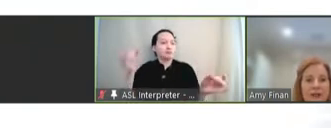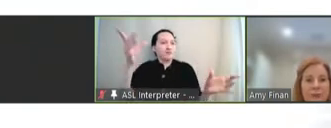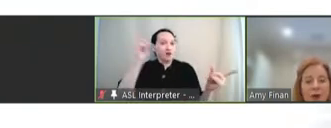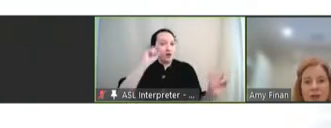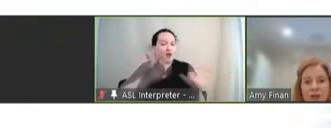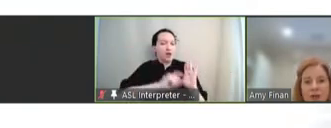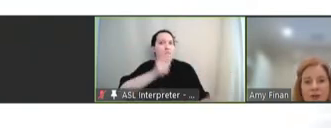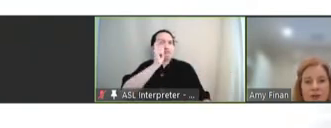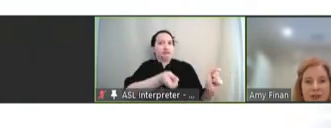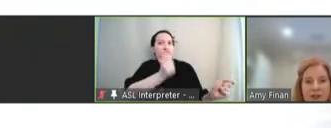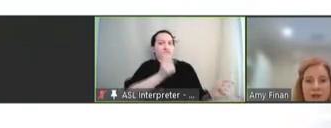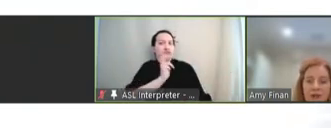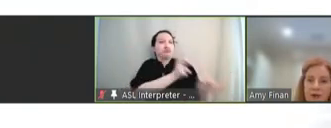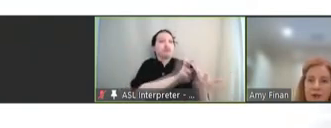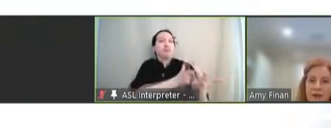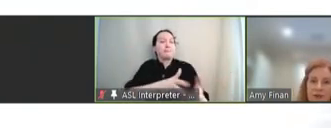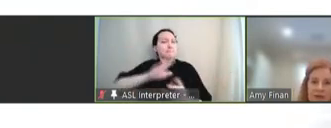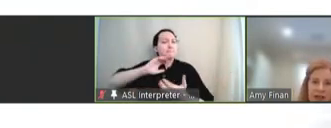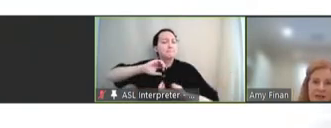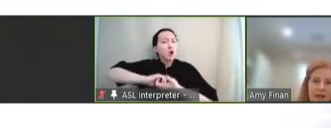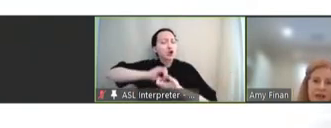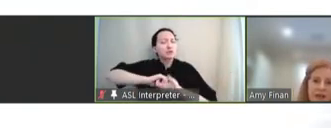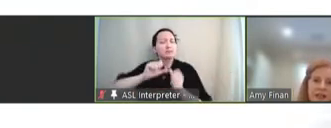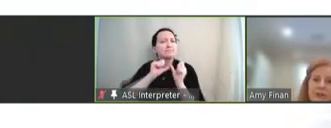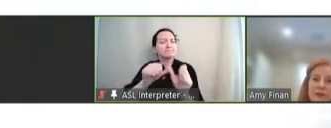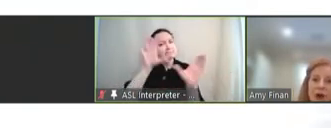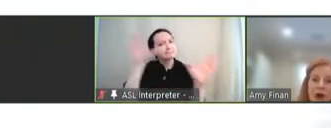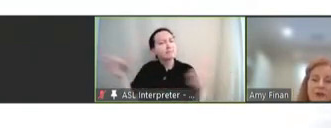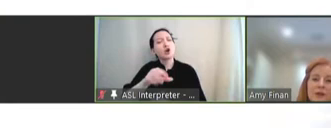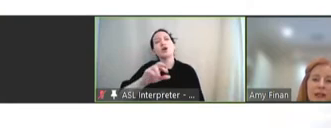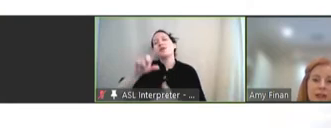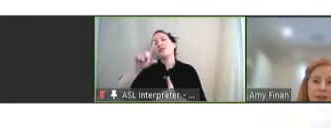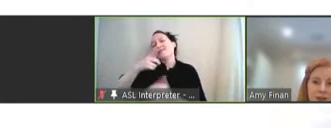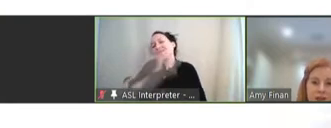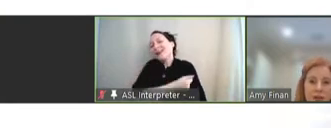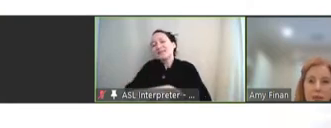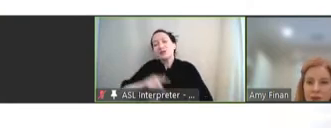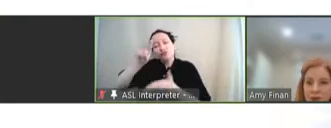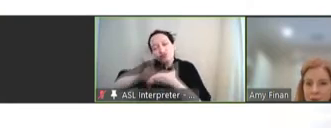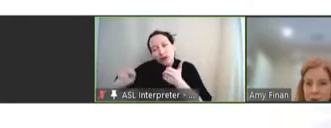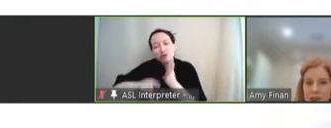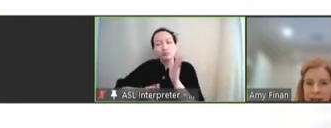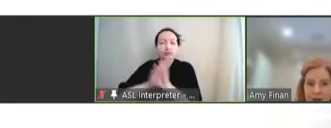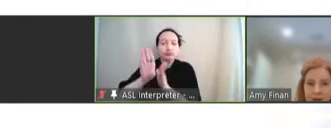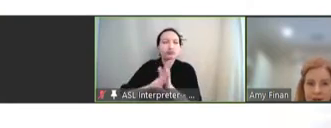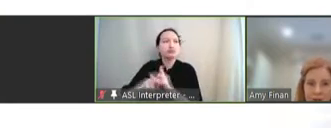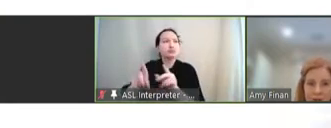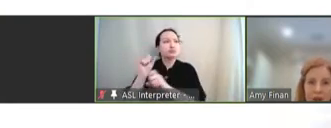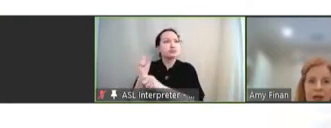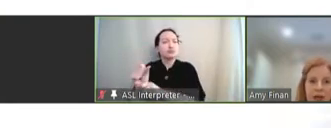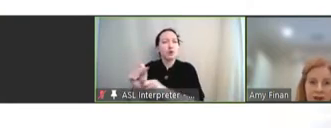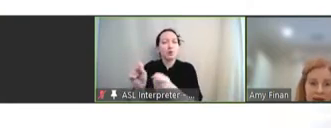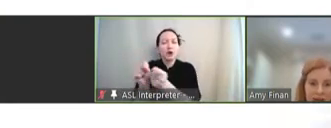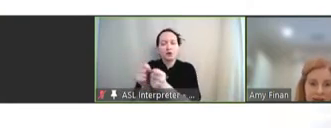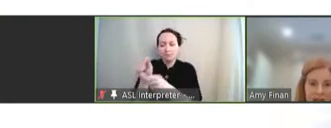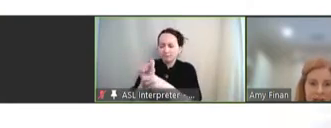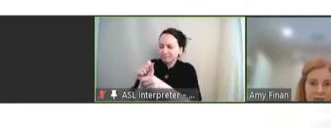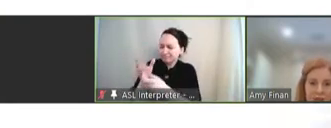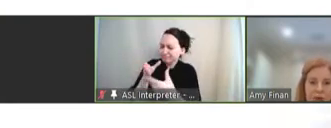These partnerships should continue to focus on vaccine R&D but also need to continue to bolster work downstream on the vaccination efforts.